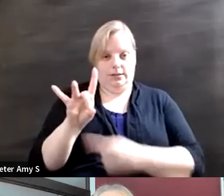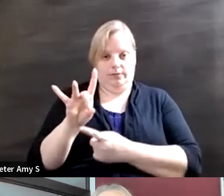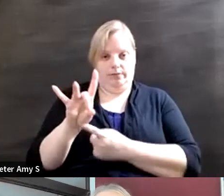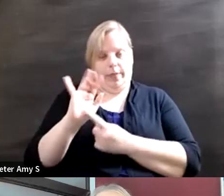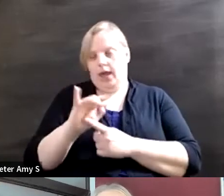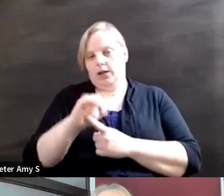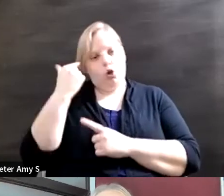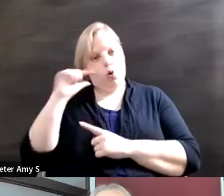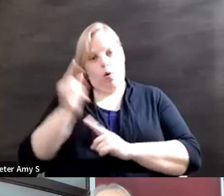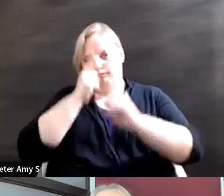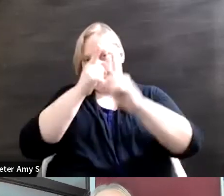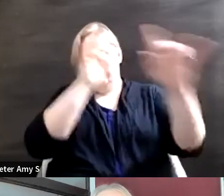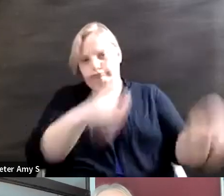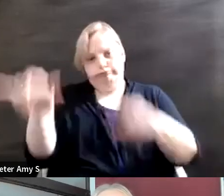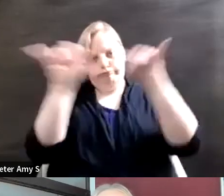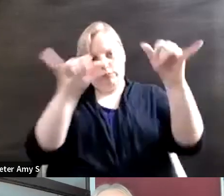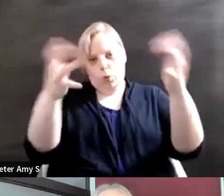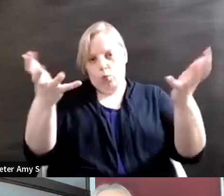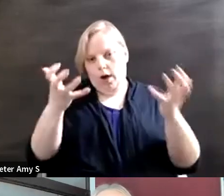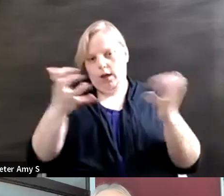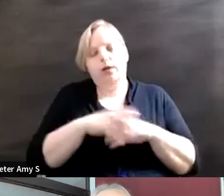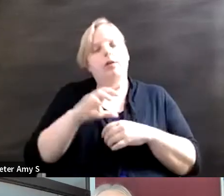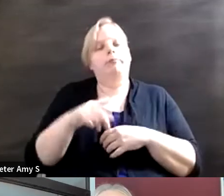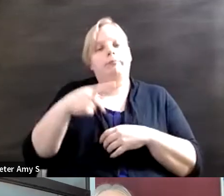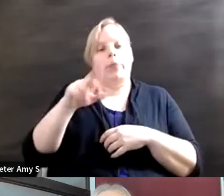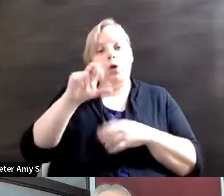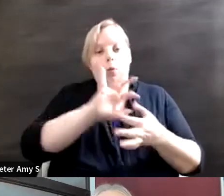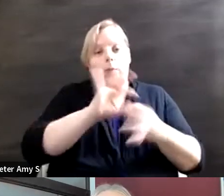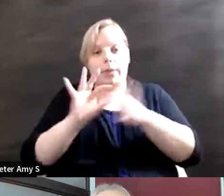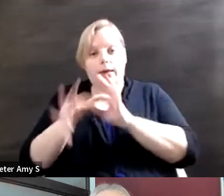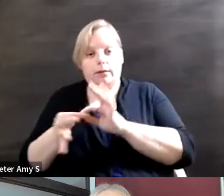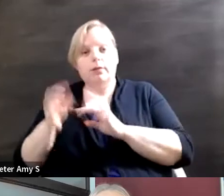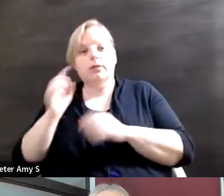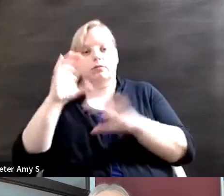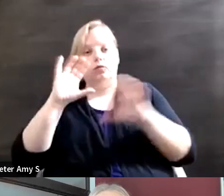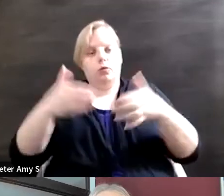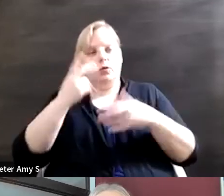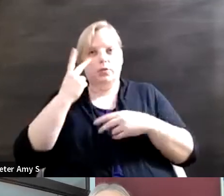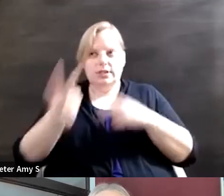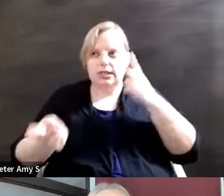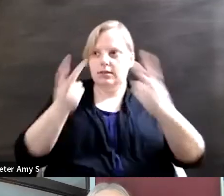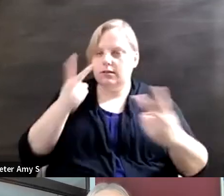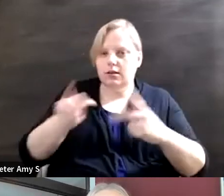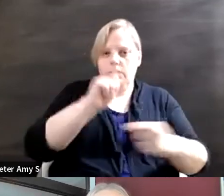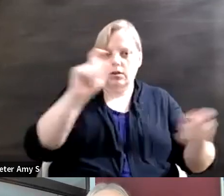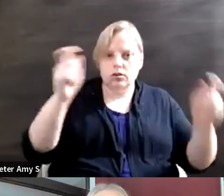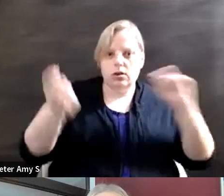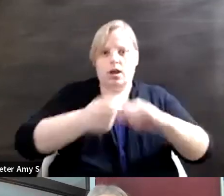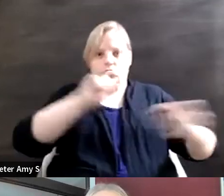the paralympic movement we are seeing steps that are changing leaps and bounds the USOPC renamed